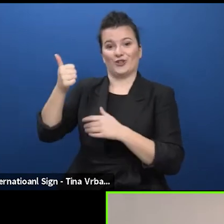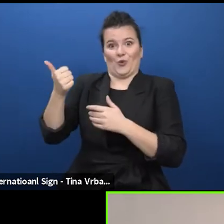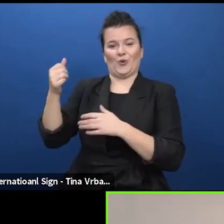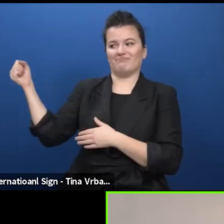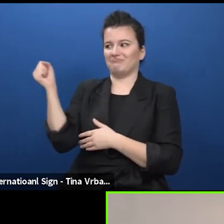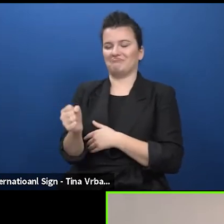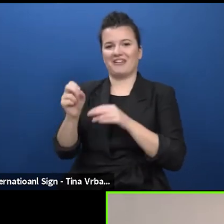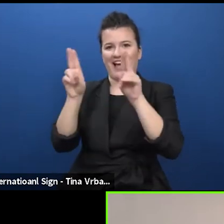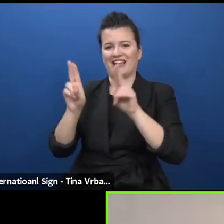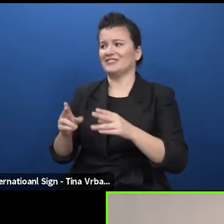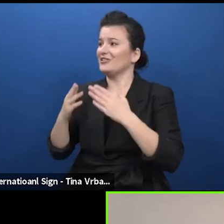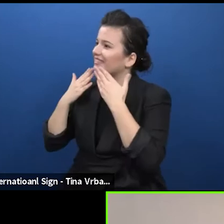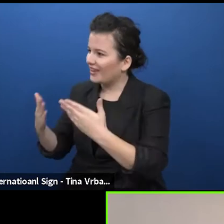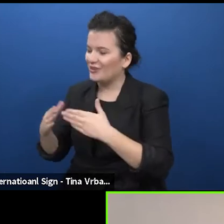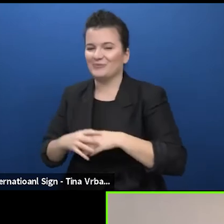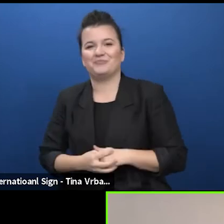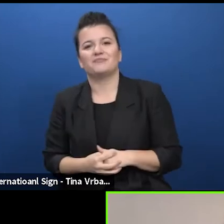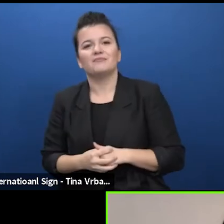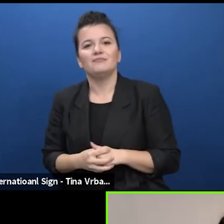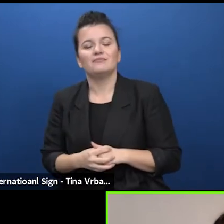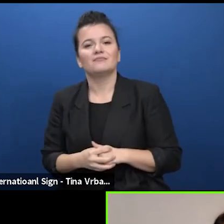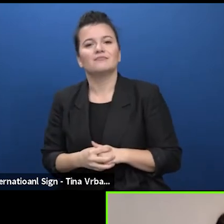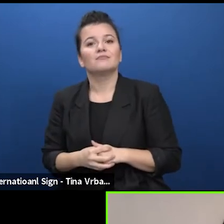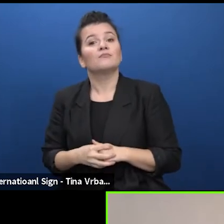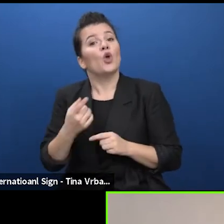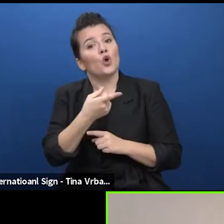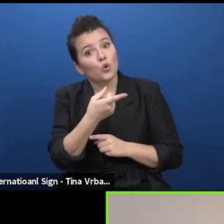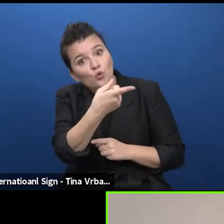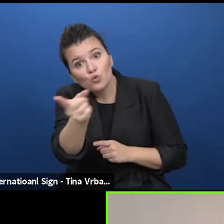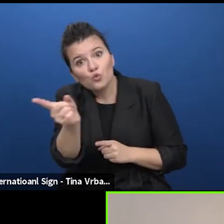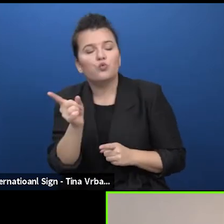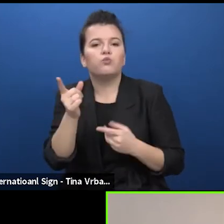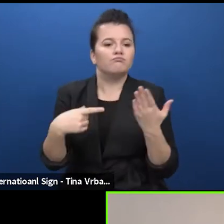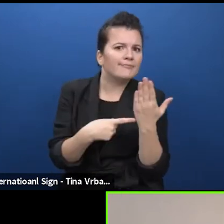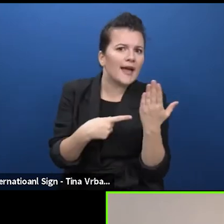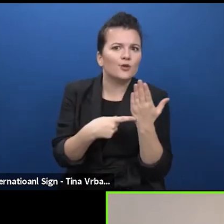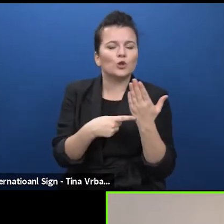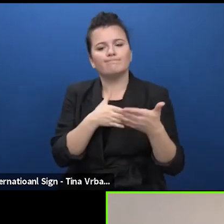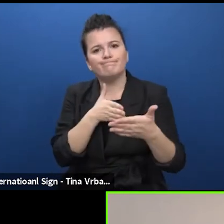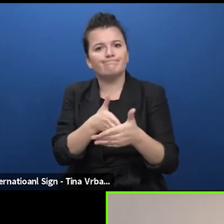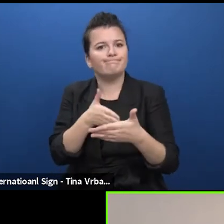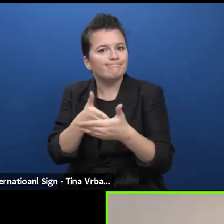And finally if you encounter any technical problems you can get in touch